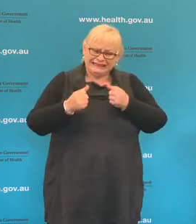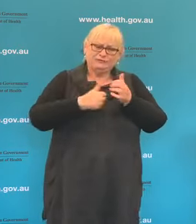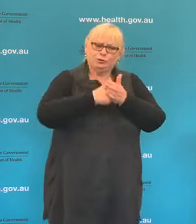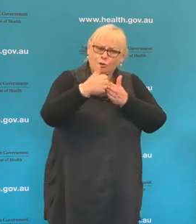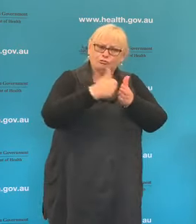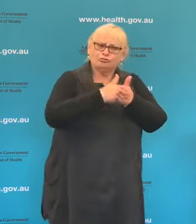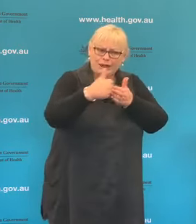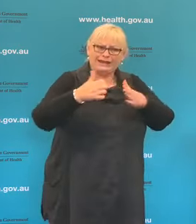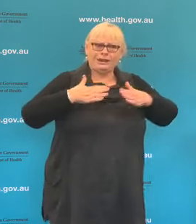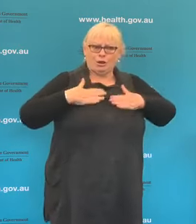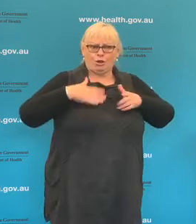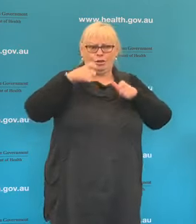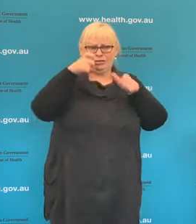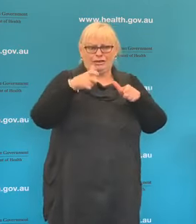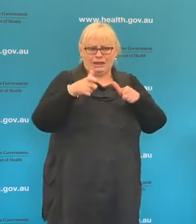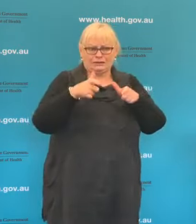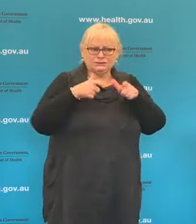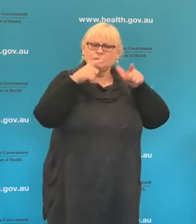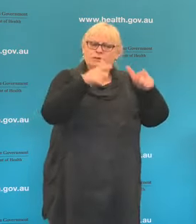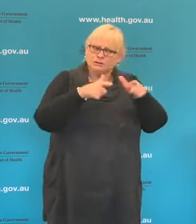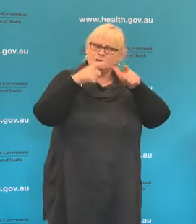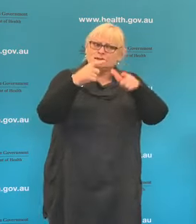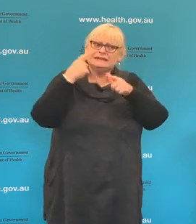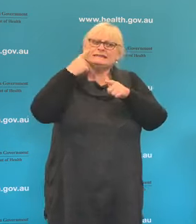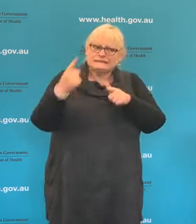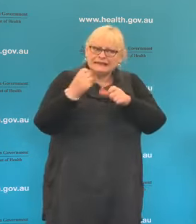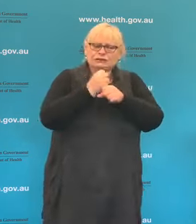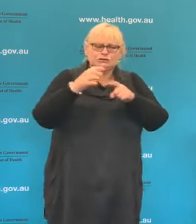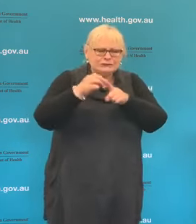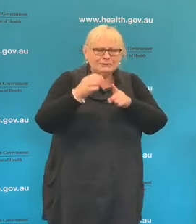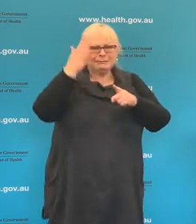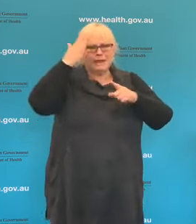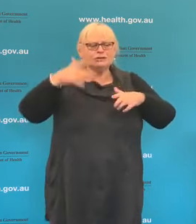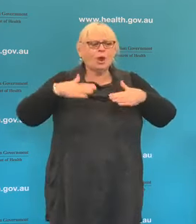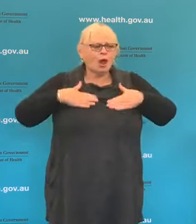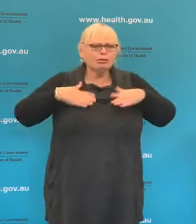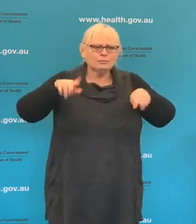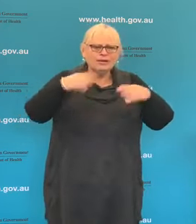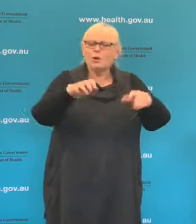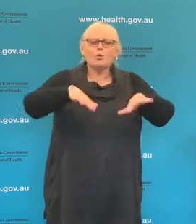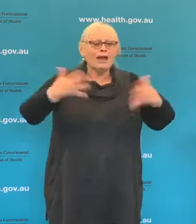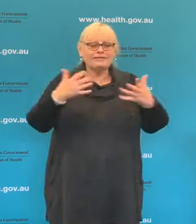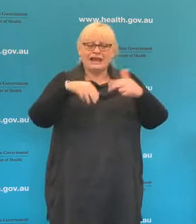that they need at this time. So please, if you do to go for an appointment to see